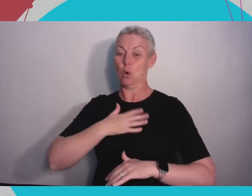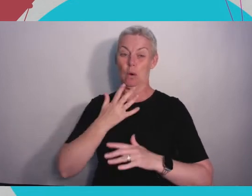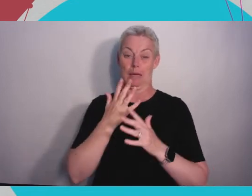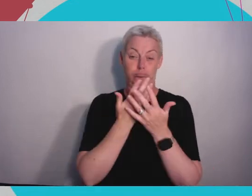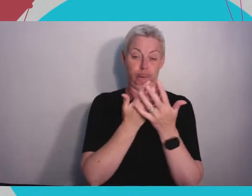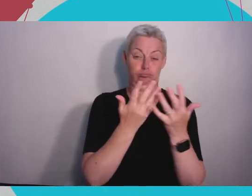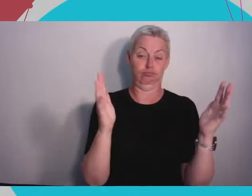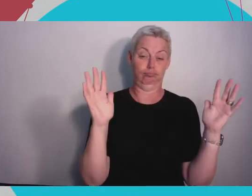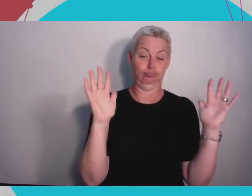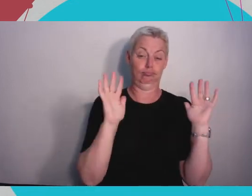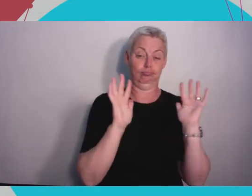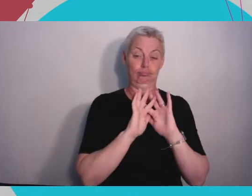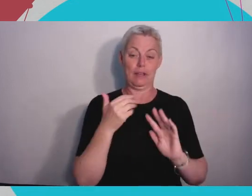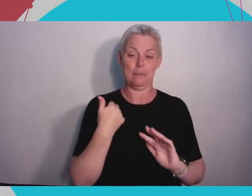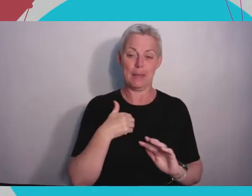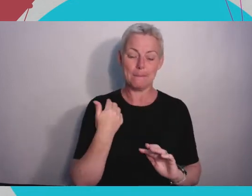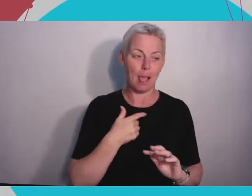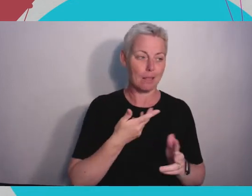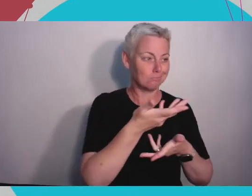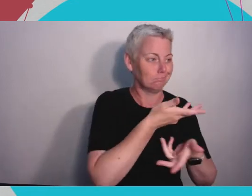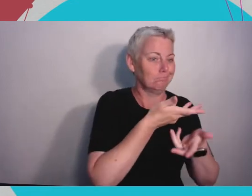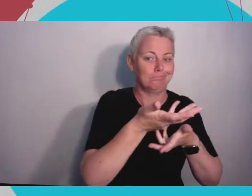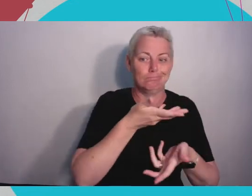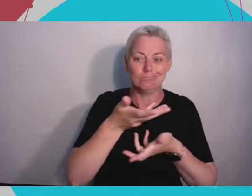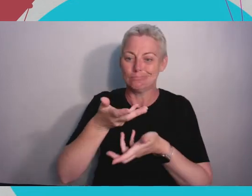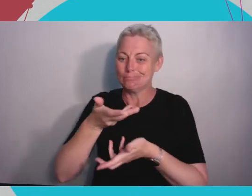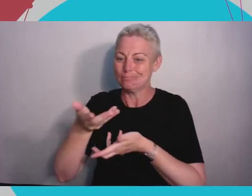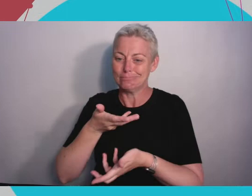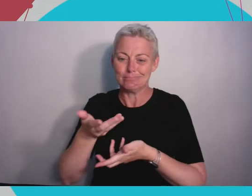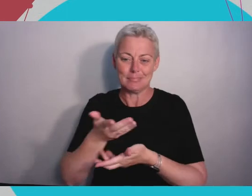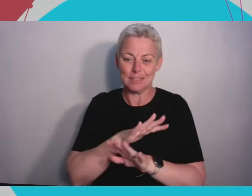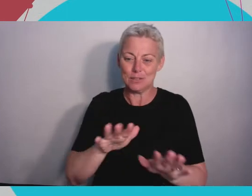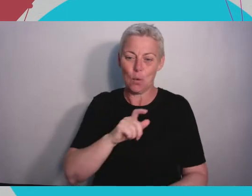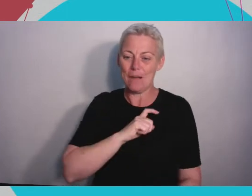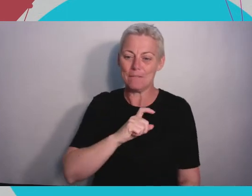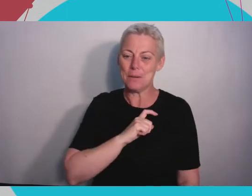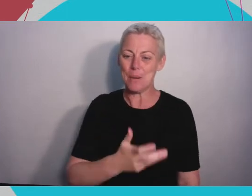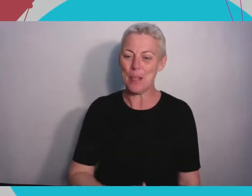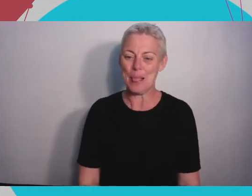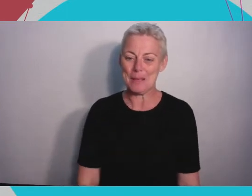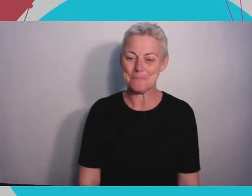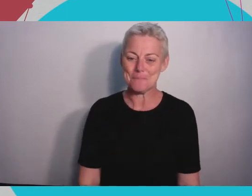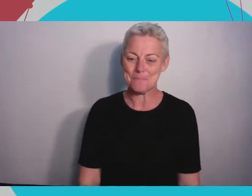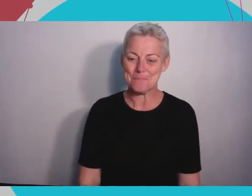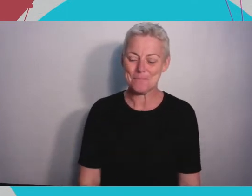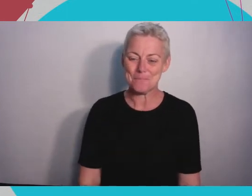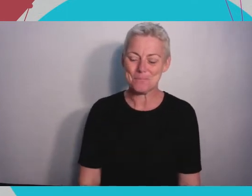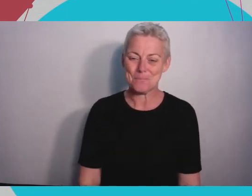and talking to them so a lot of it comes down to two things. First is practice, getting